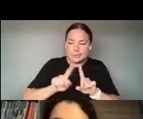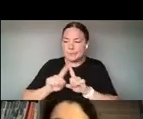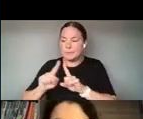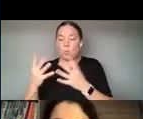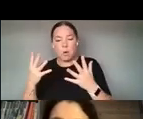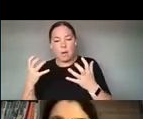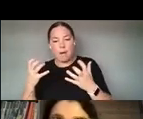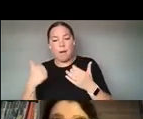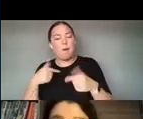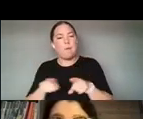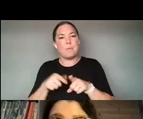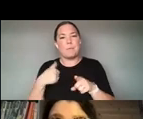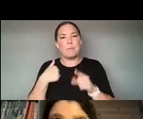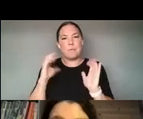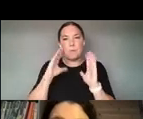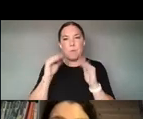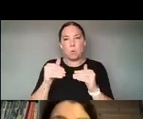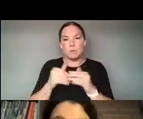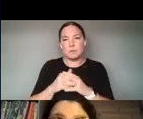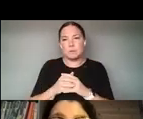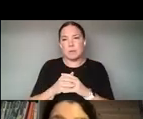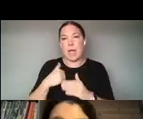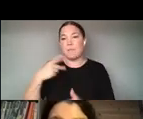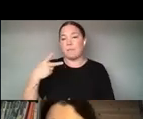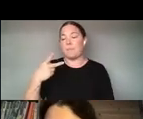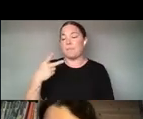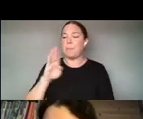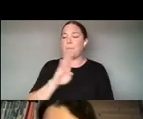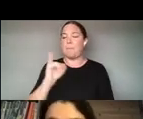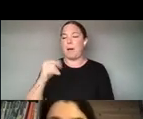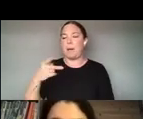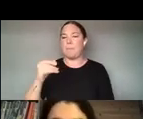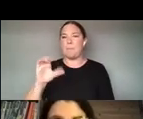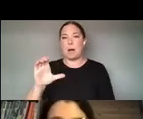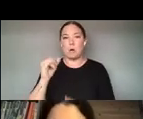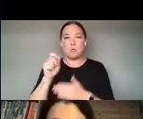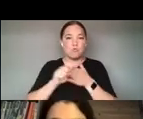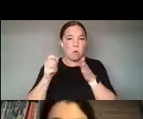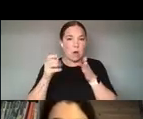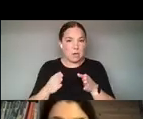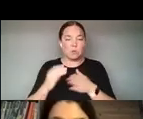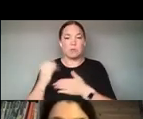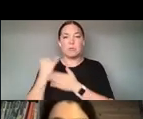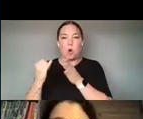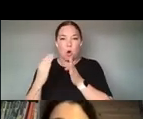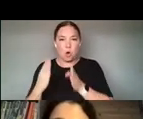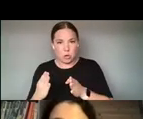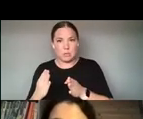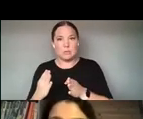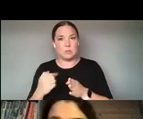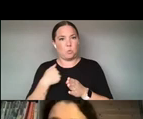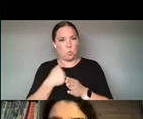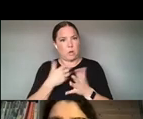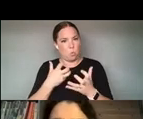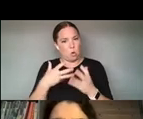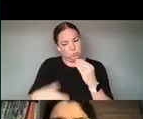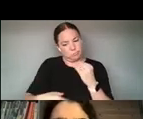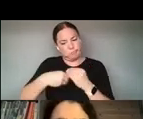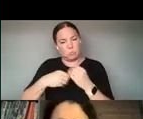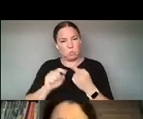ON BRINGING BIPOC WRITERS AND ARTISTS TO WRITE AND TO FEATURE. WE WANT TO SPARK CONVERSATION.